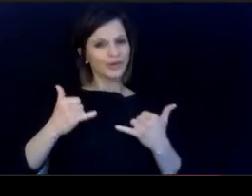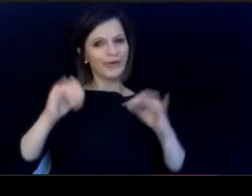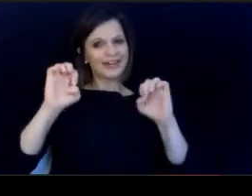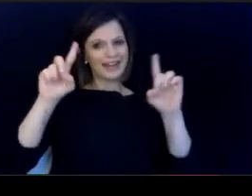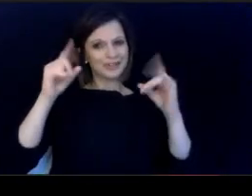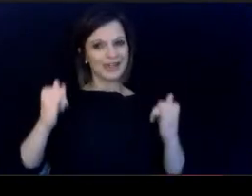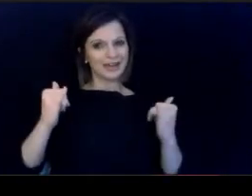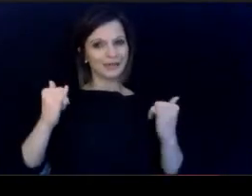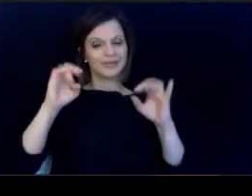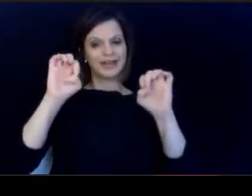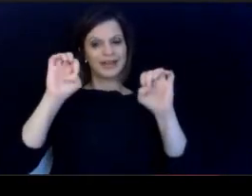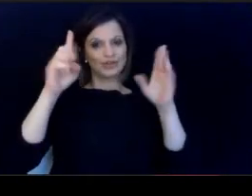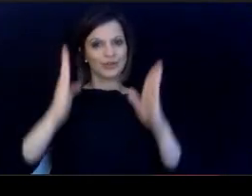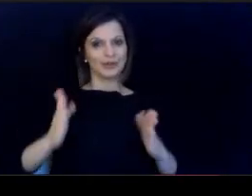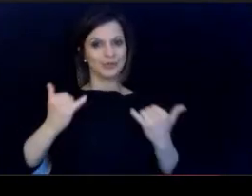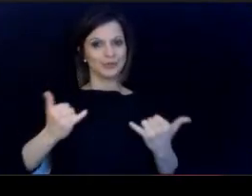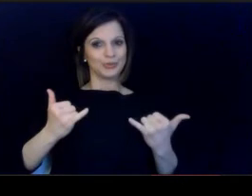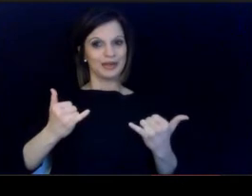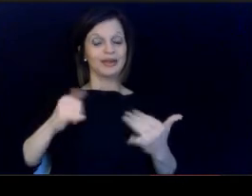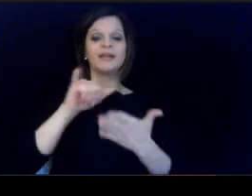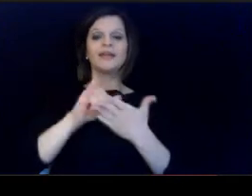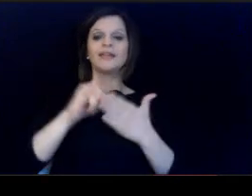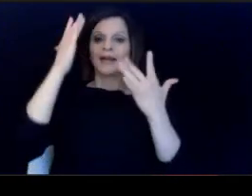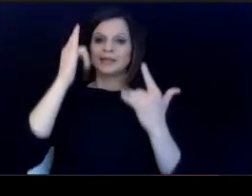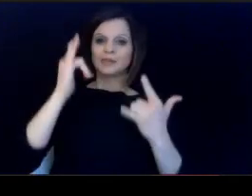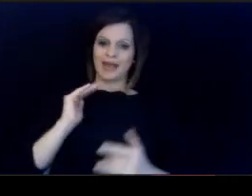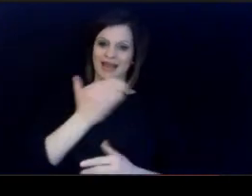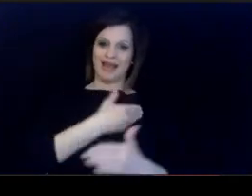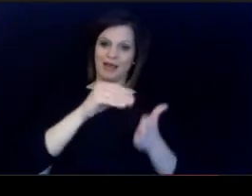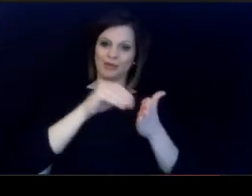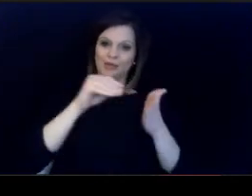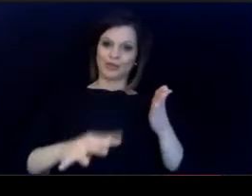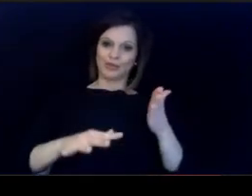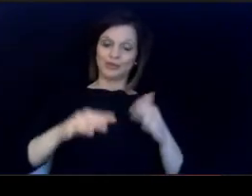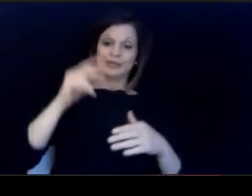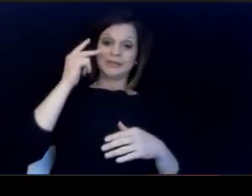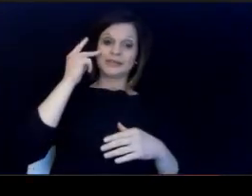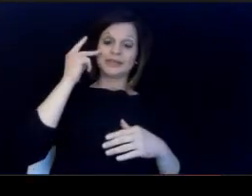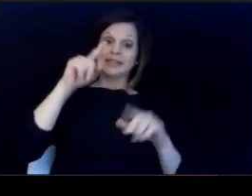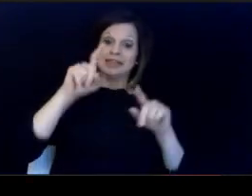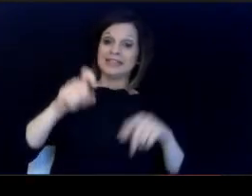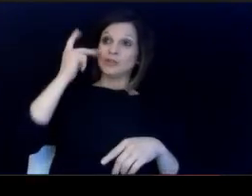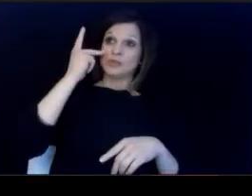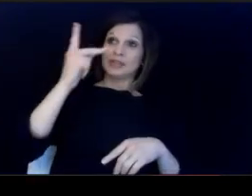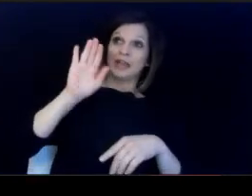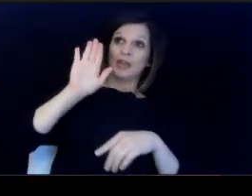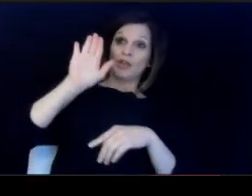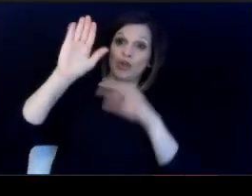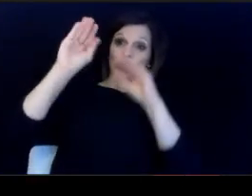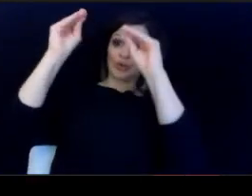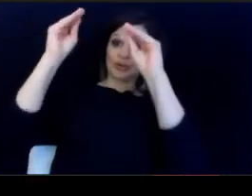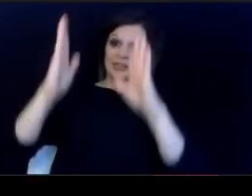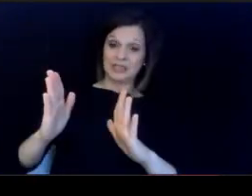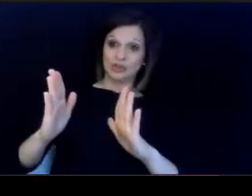That is why our students need to see. their teachers being fulfilled.